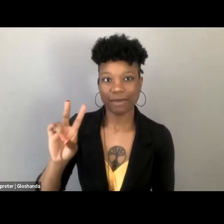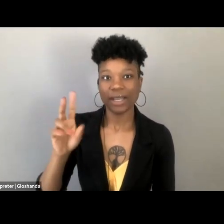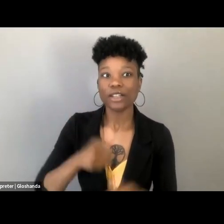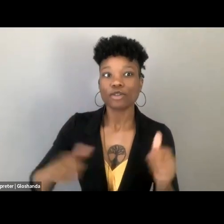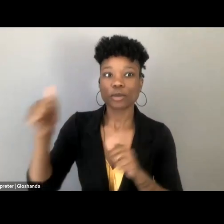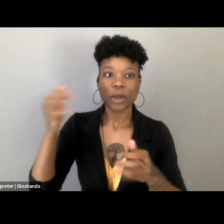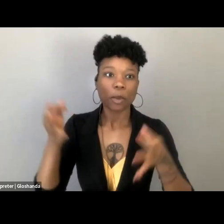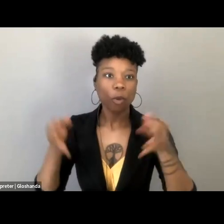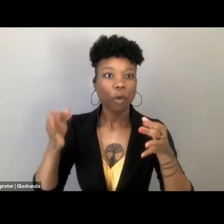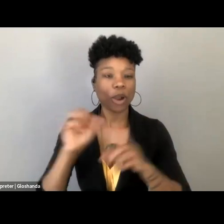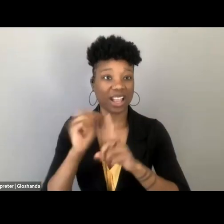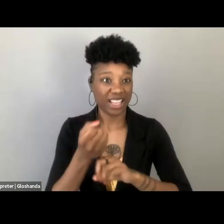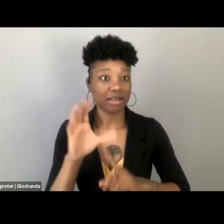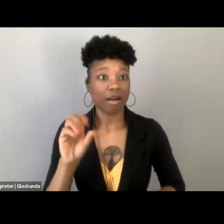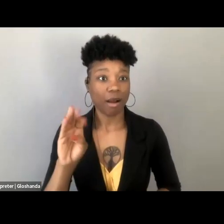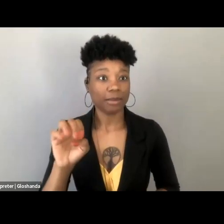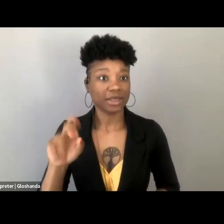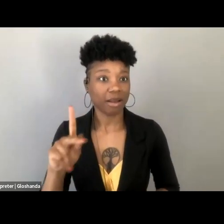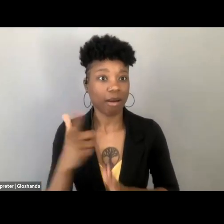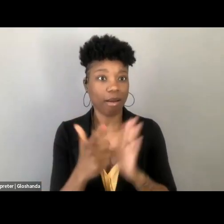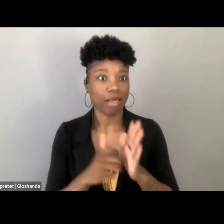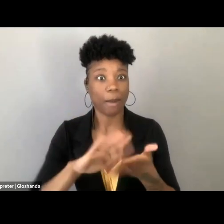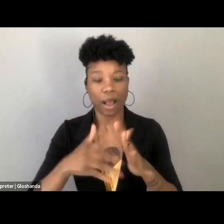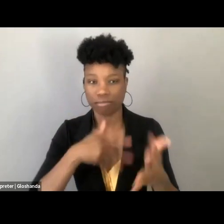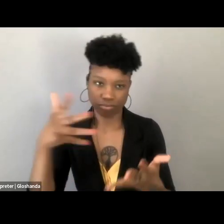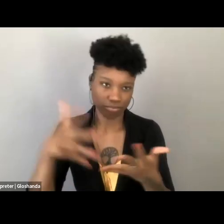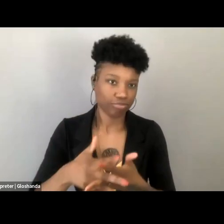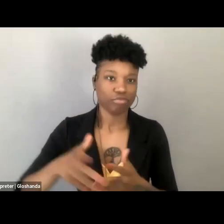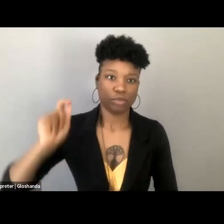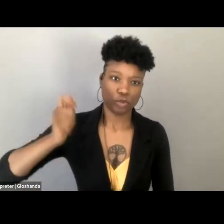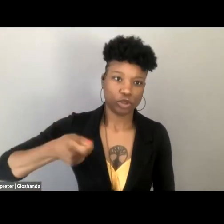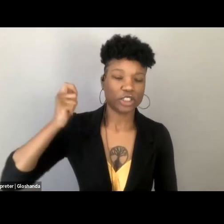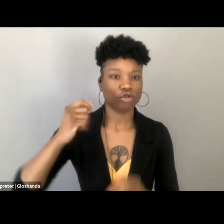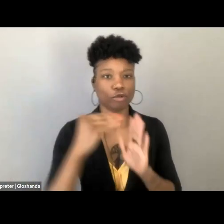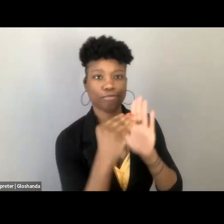into judicial doctrine, it's still binding today.